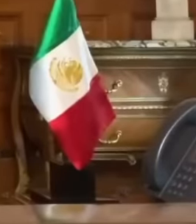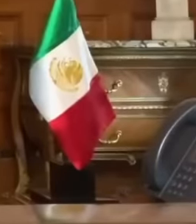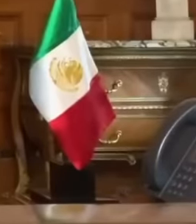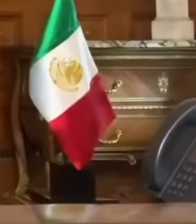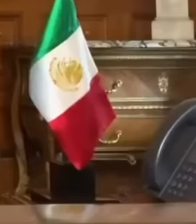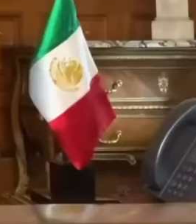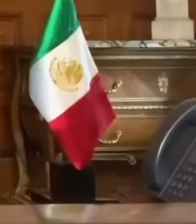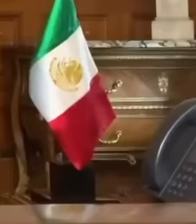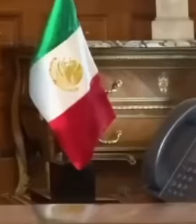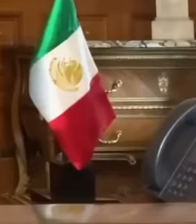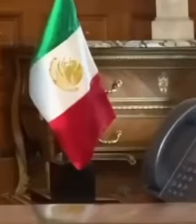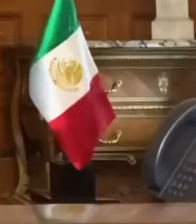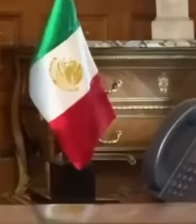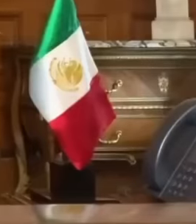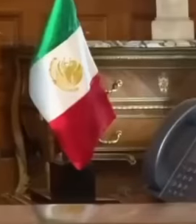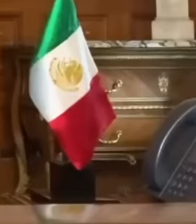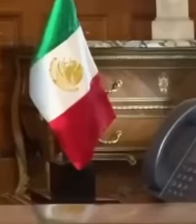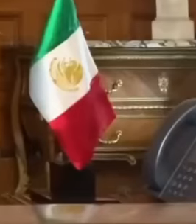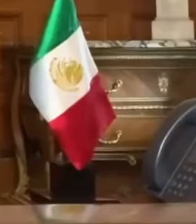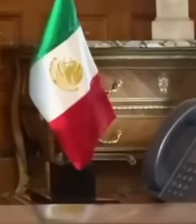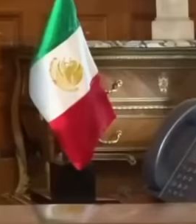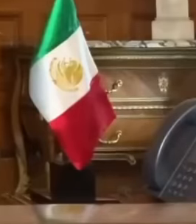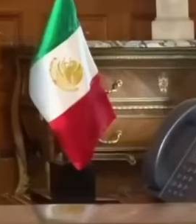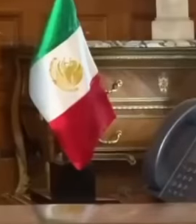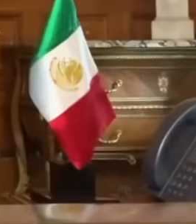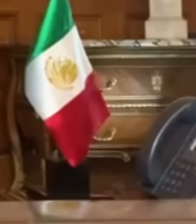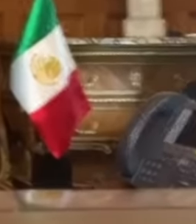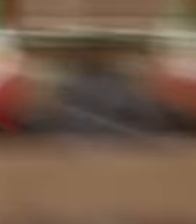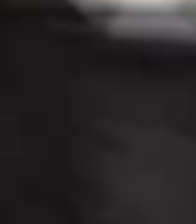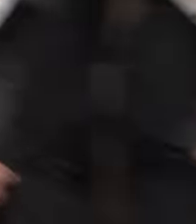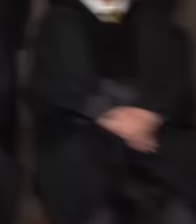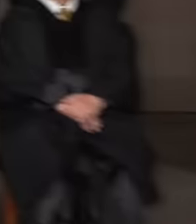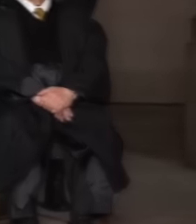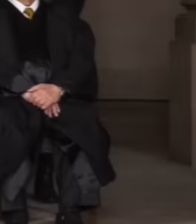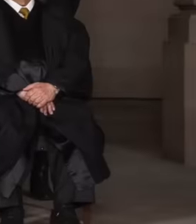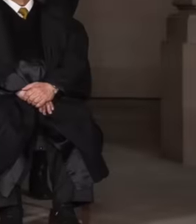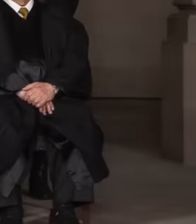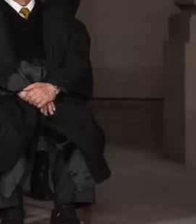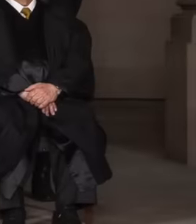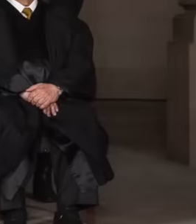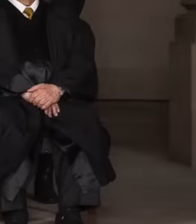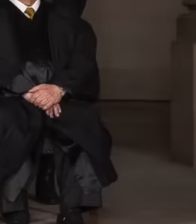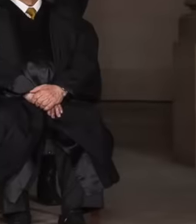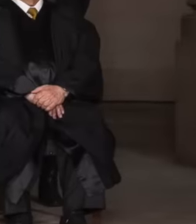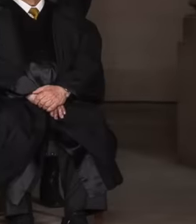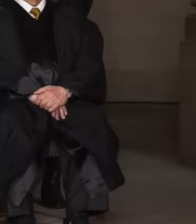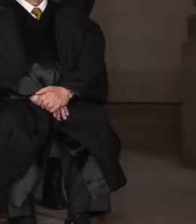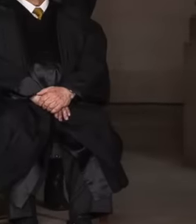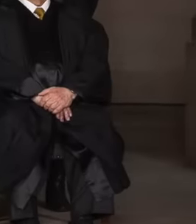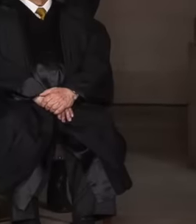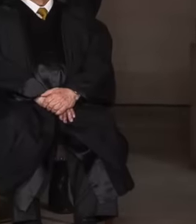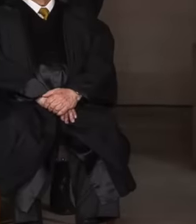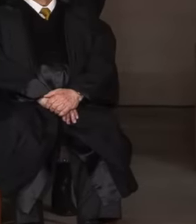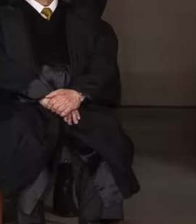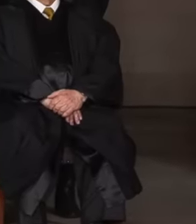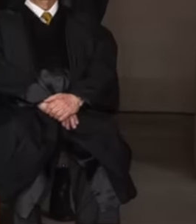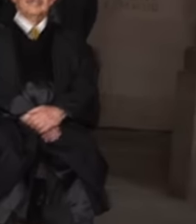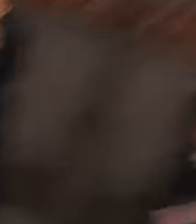of the judiciary are only at the service of the rich and the powerful and they push aside the